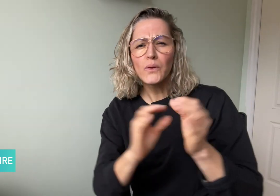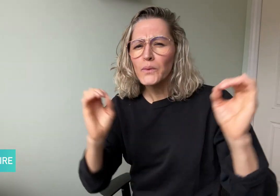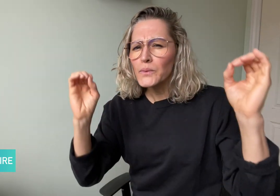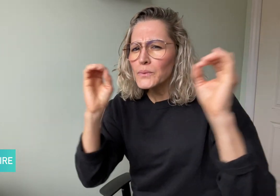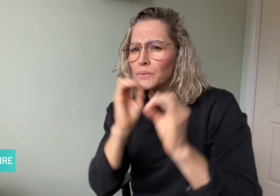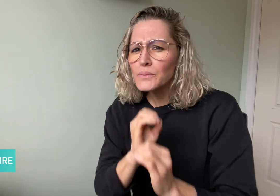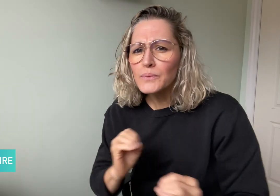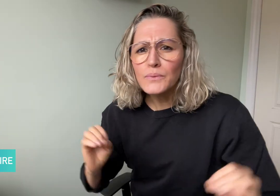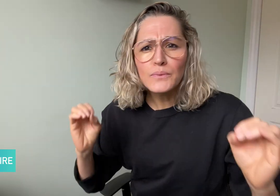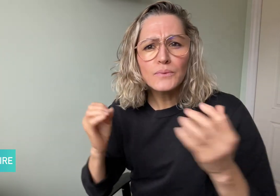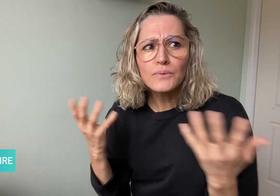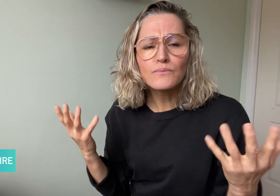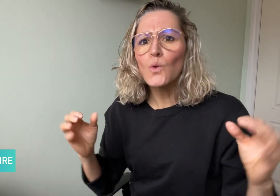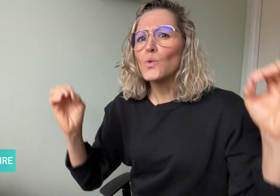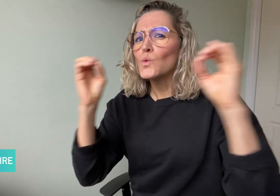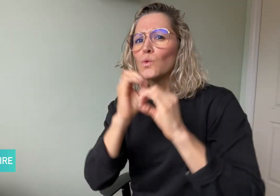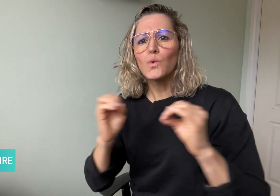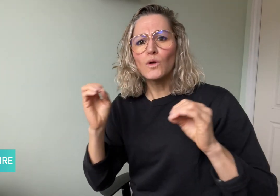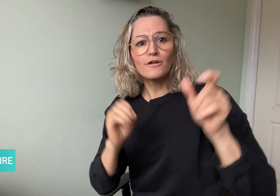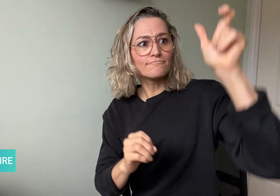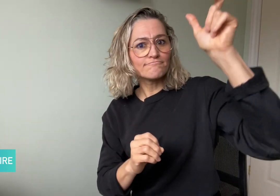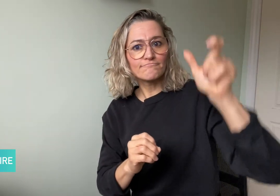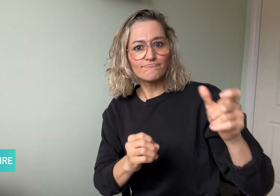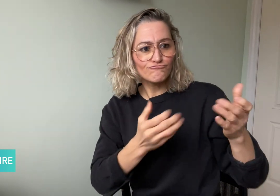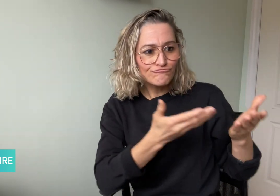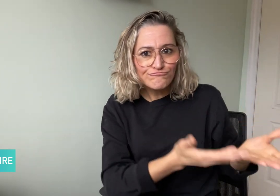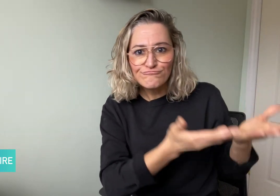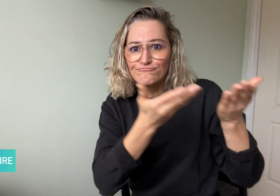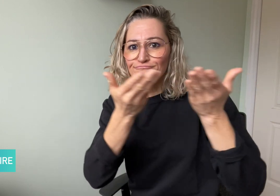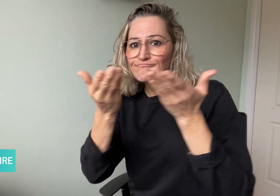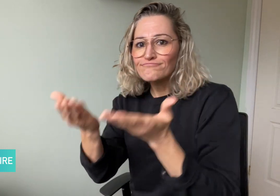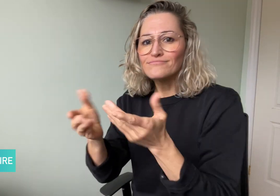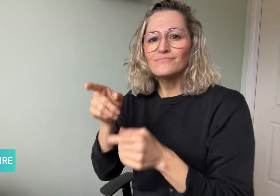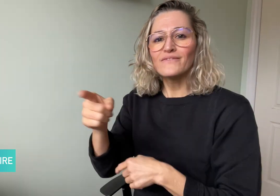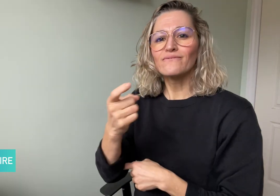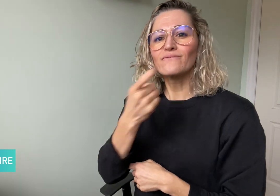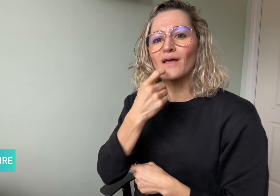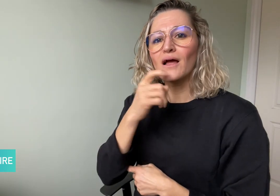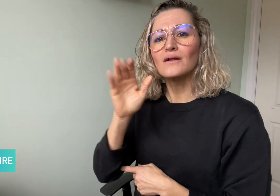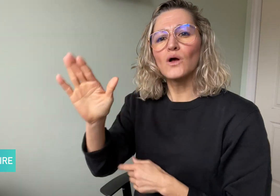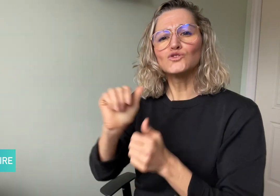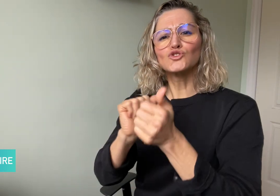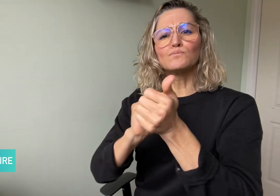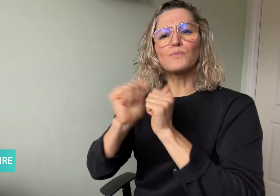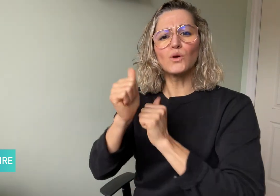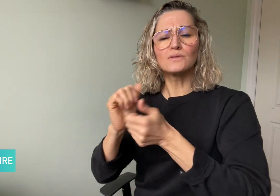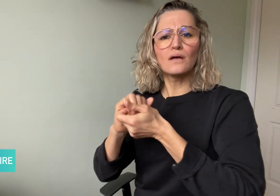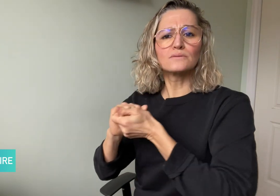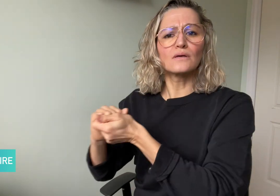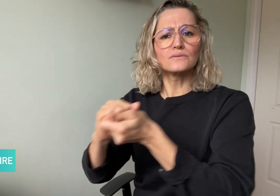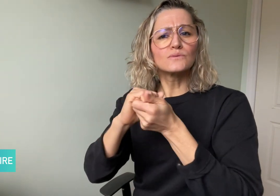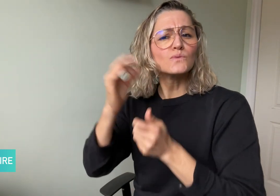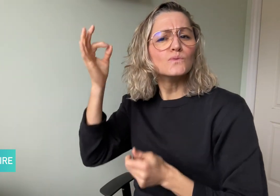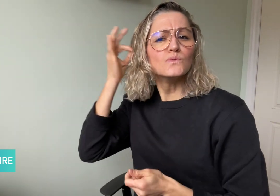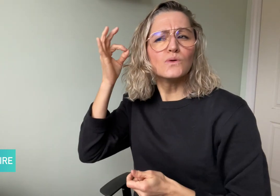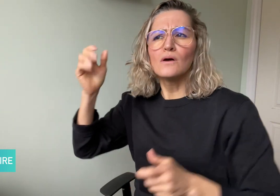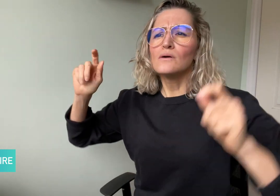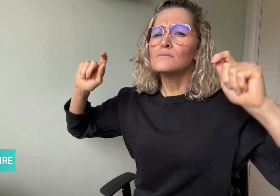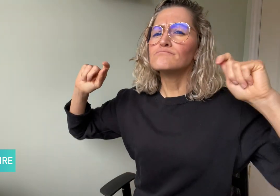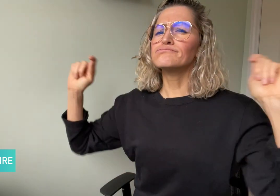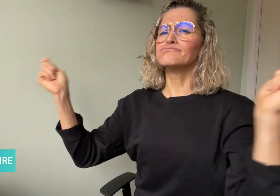Finnish Sports Association’s gala. SKUL says that until